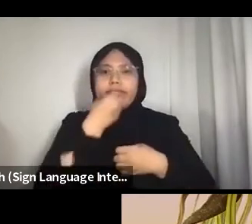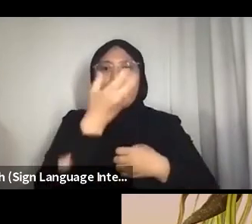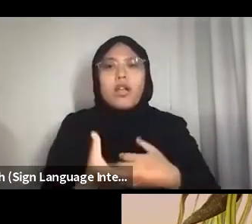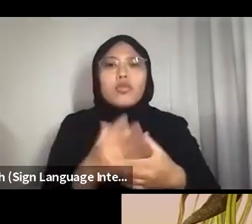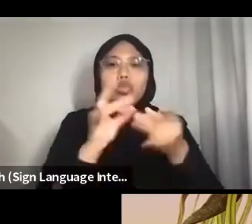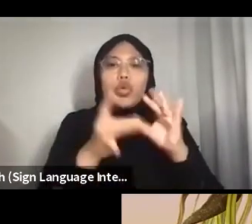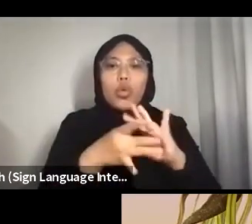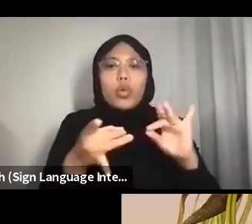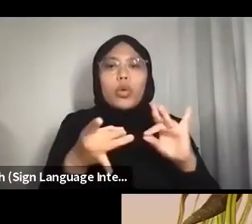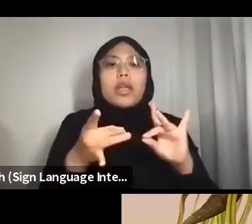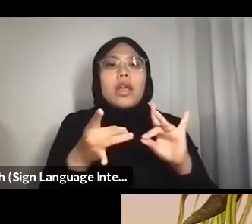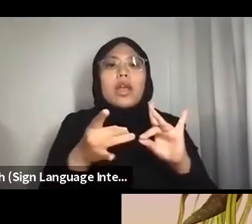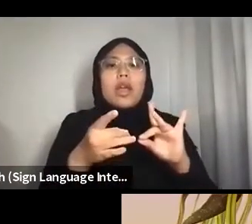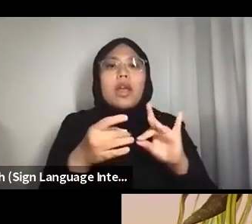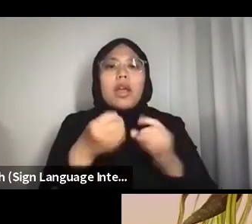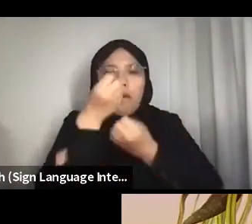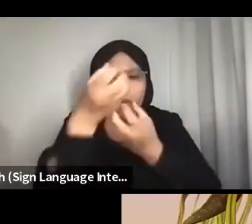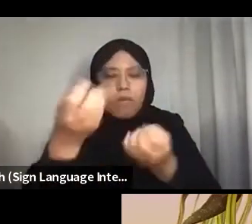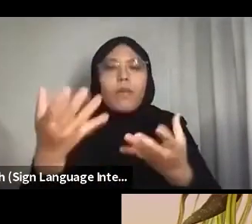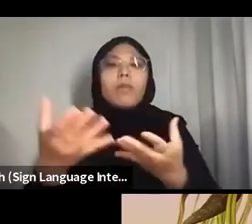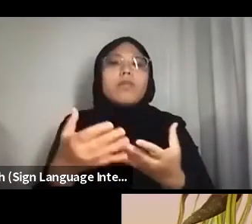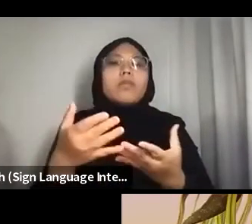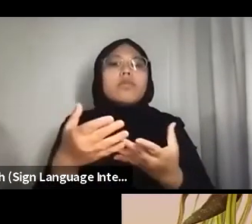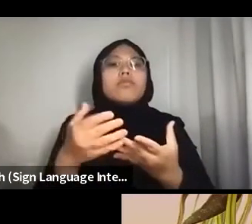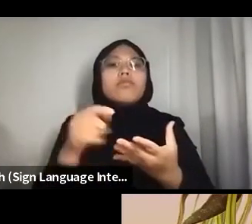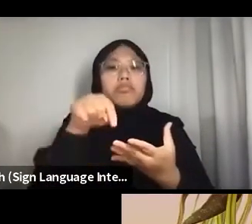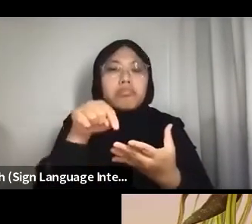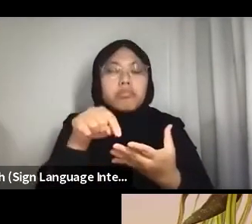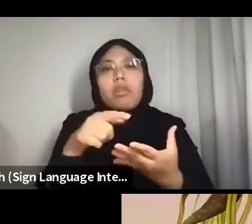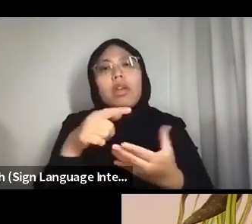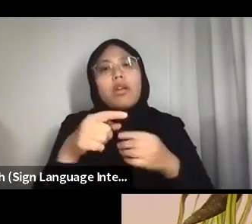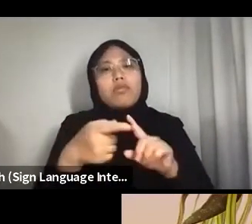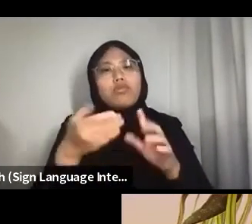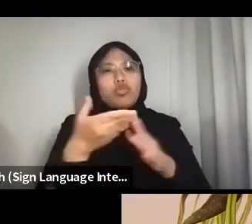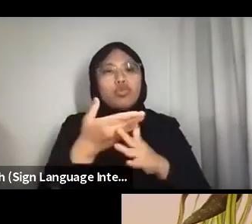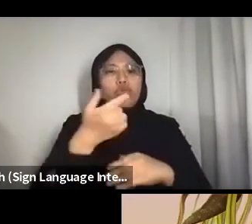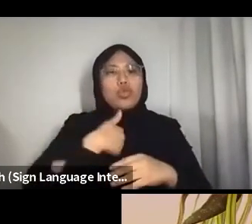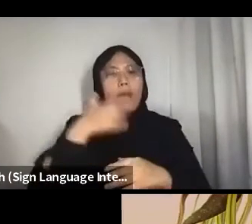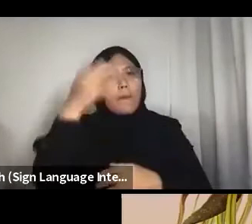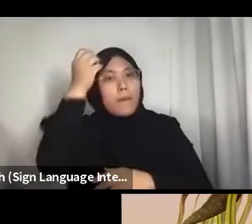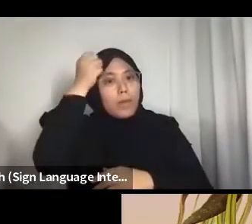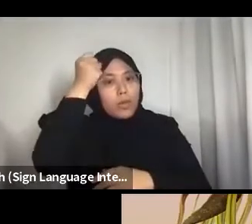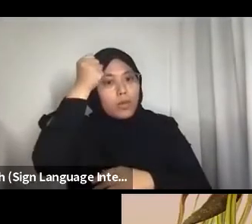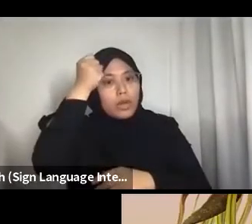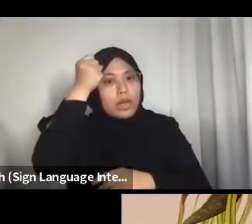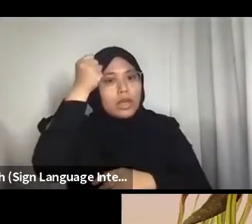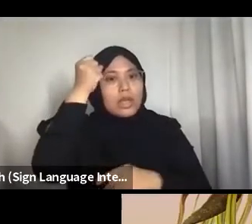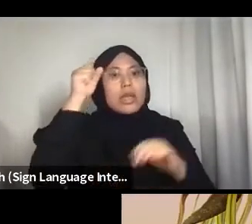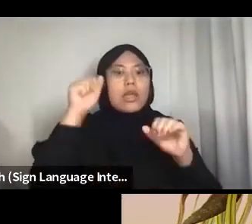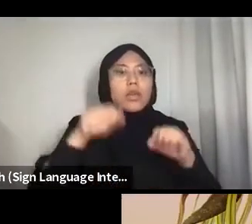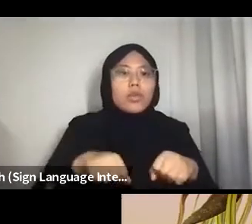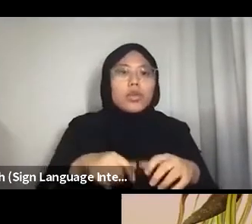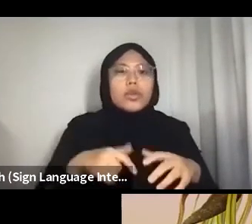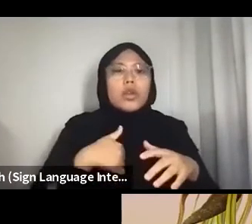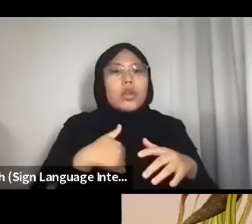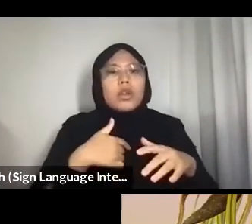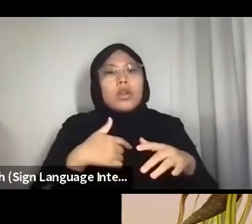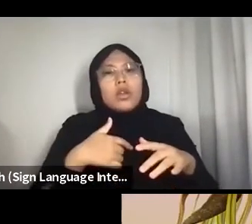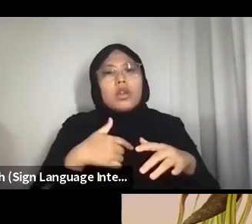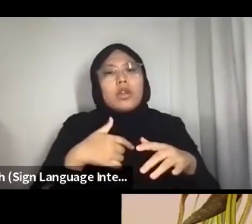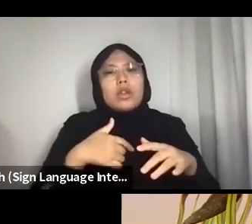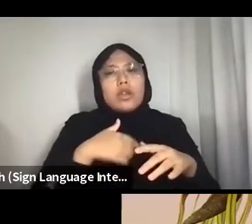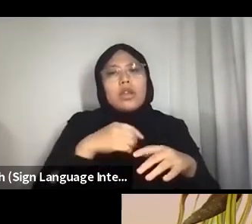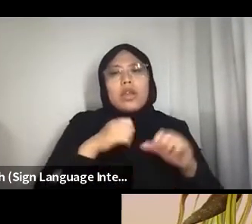As a form, the personal essay is liberating, and also potentially subversive, with a tendency to surprise.